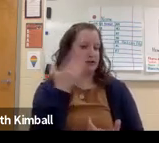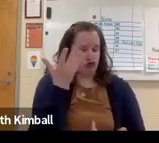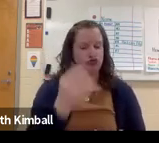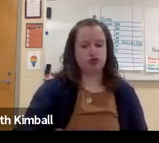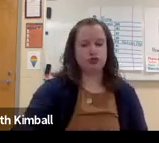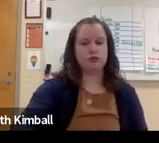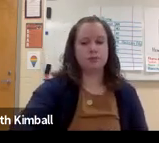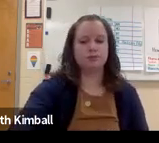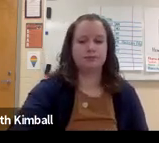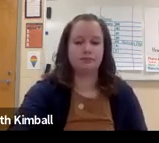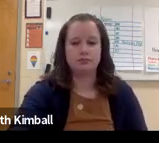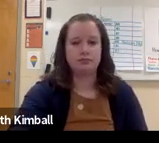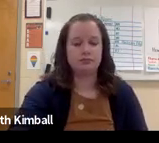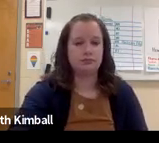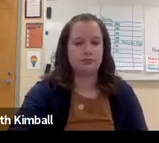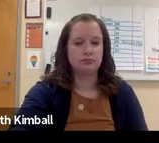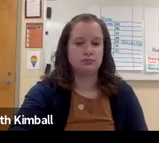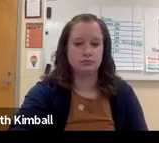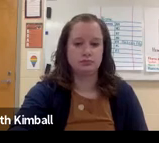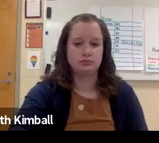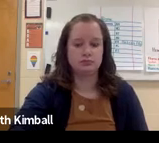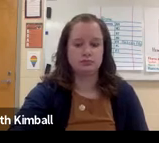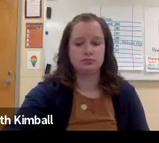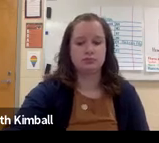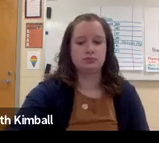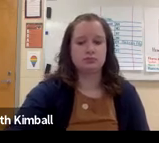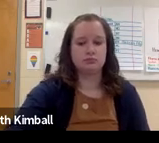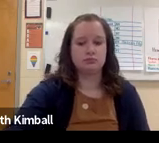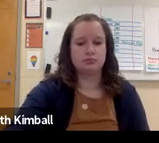they might use cued speech or lip reading or a variety of these methods.